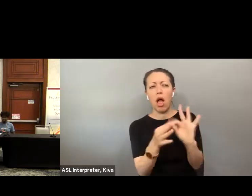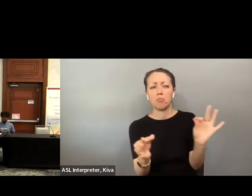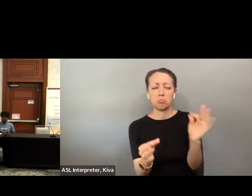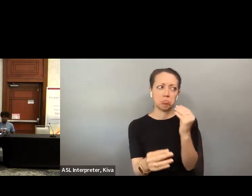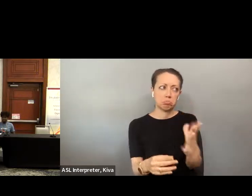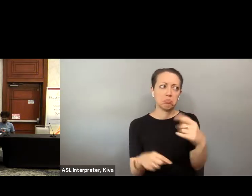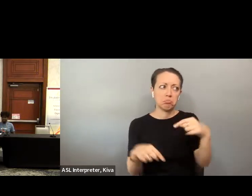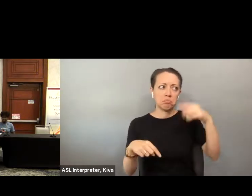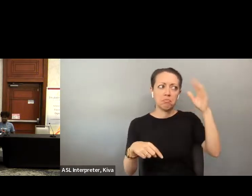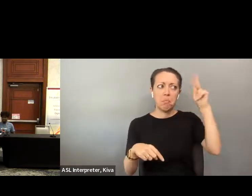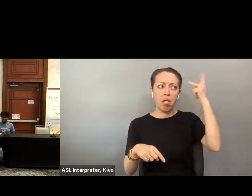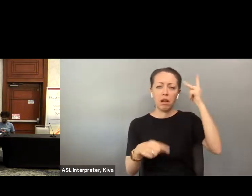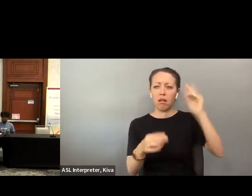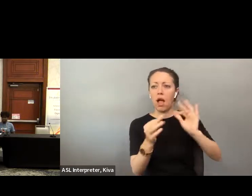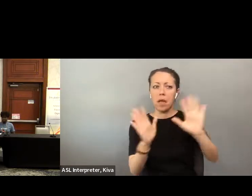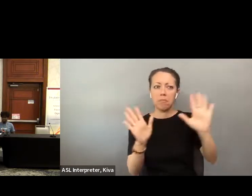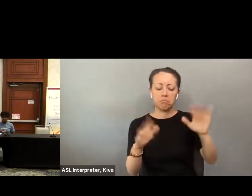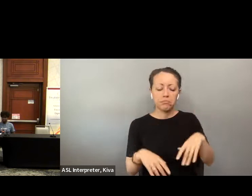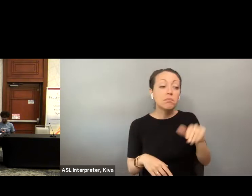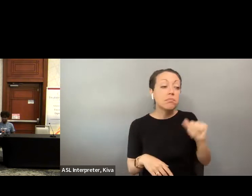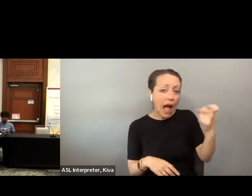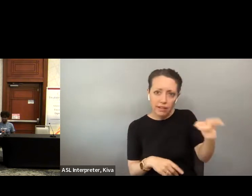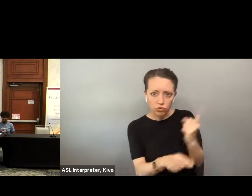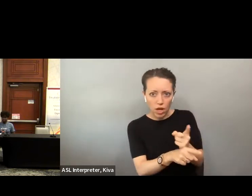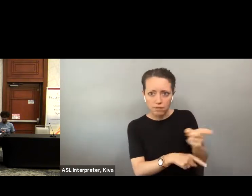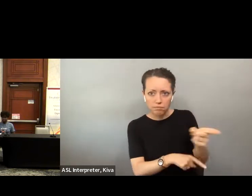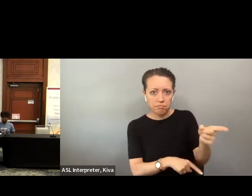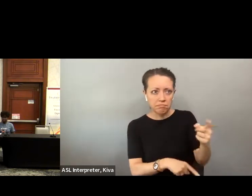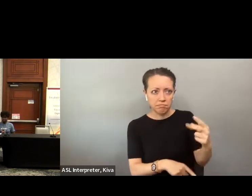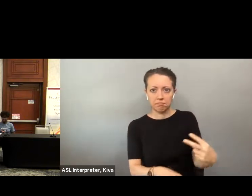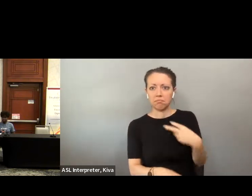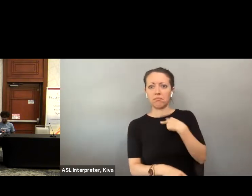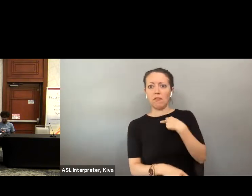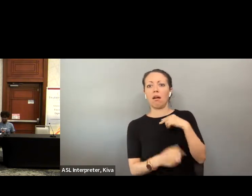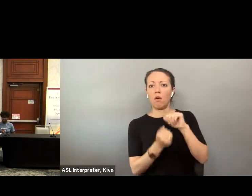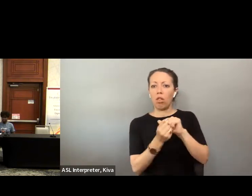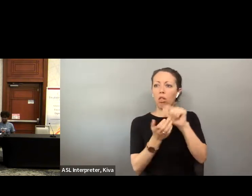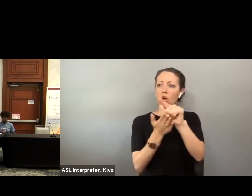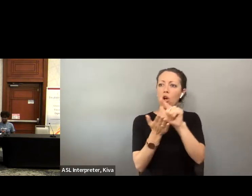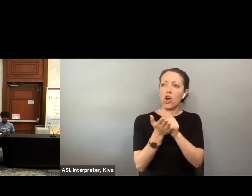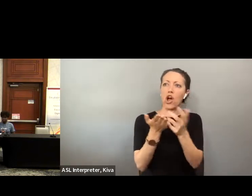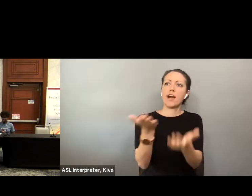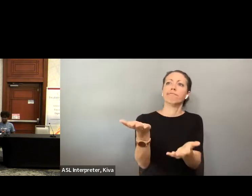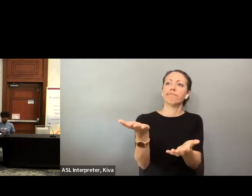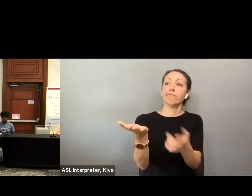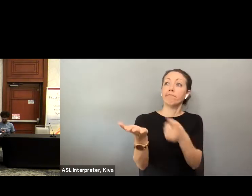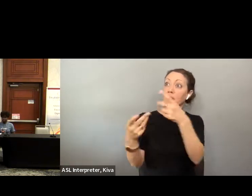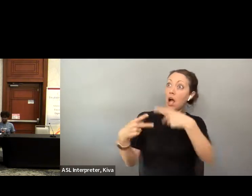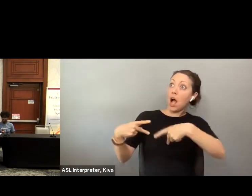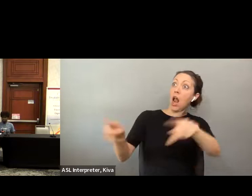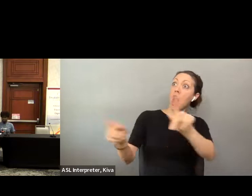This is Doug Holland. Make a com political comment that that Yes, it's important. our process? » This is Doug Hall. I want to make a political comment that yes, it is important and Alex